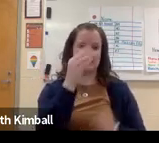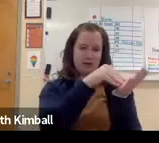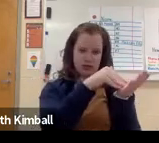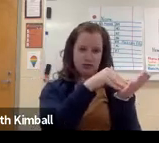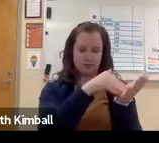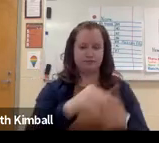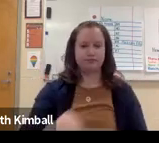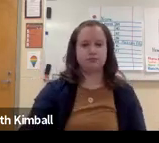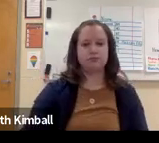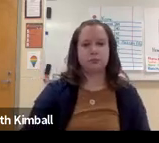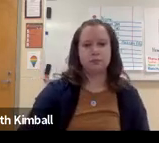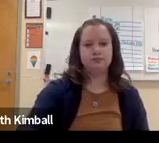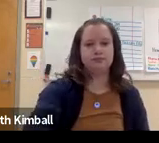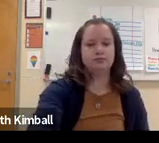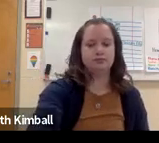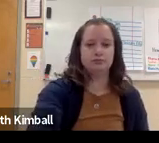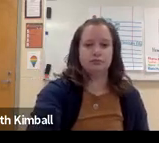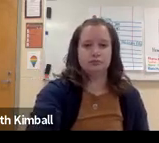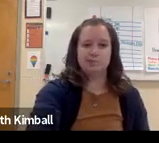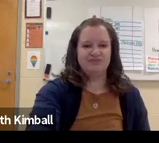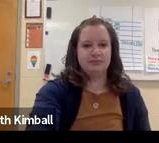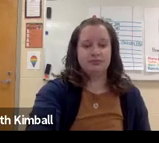those students are not considered in that number of 76,000.